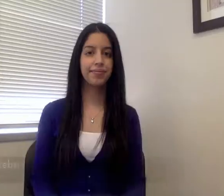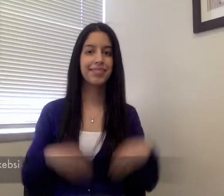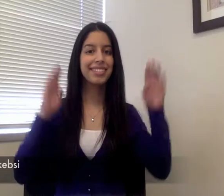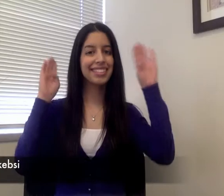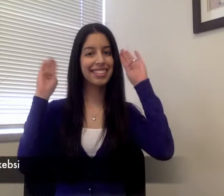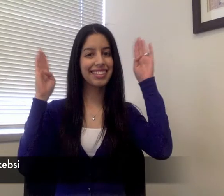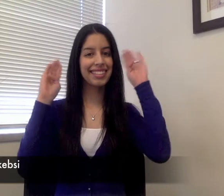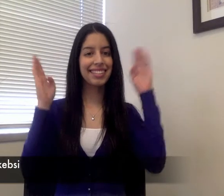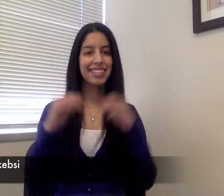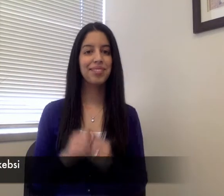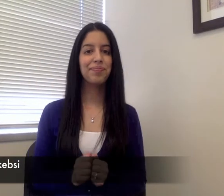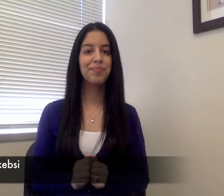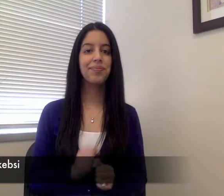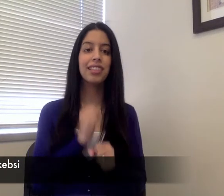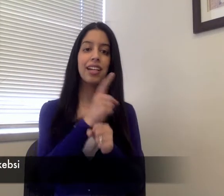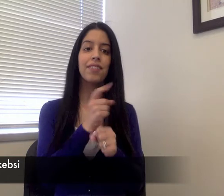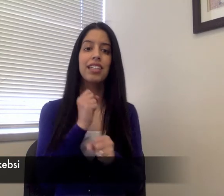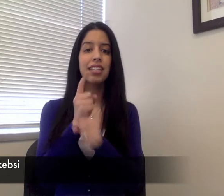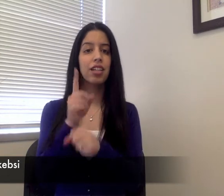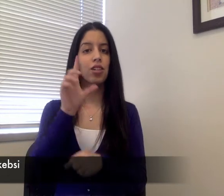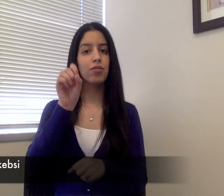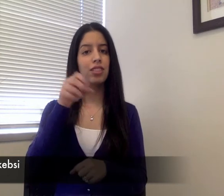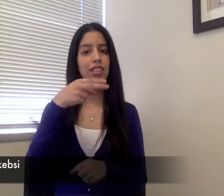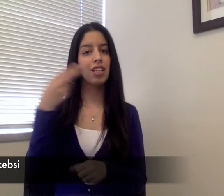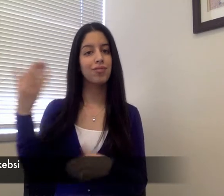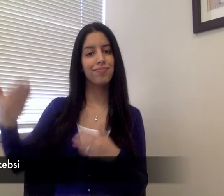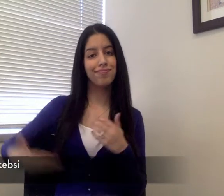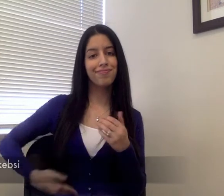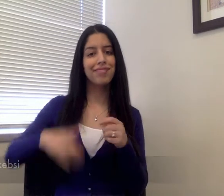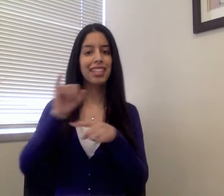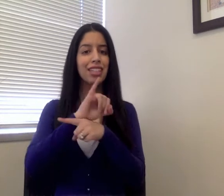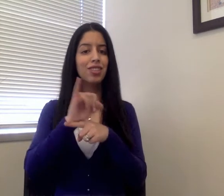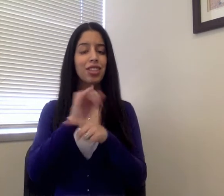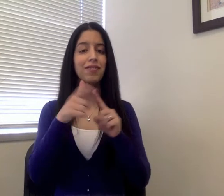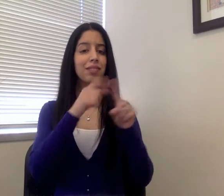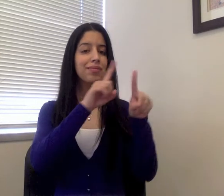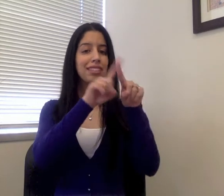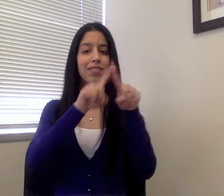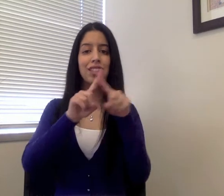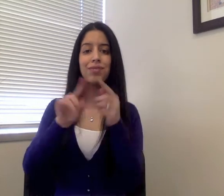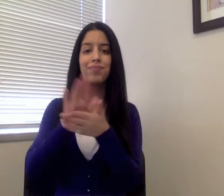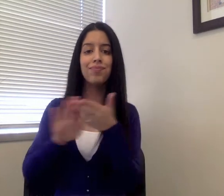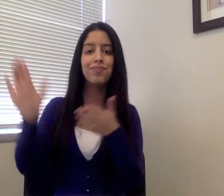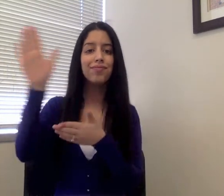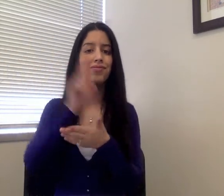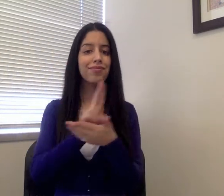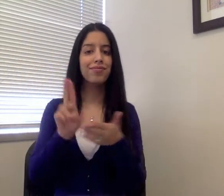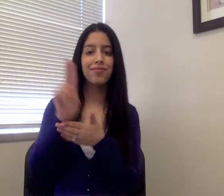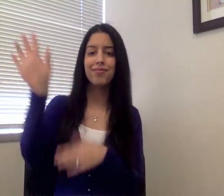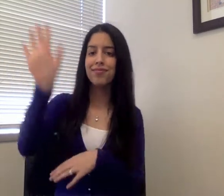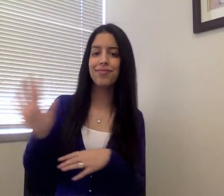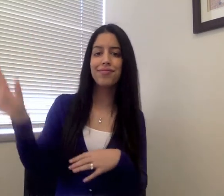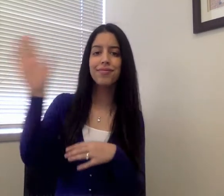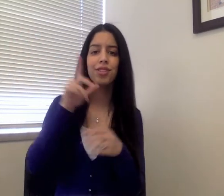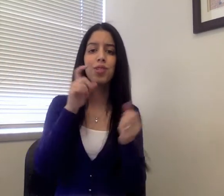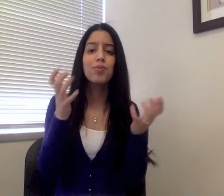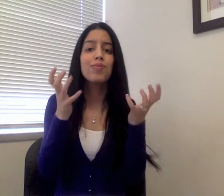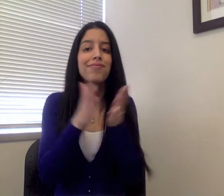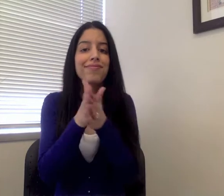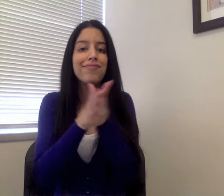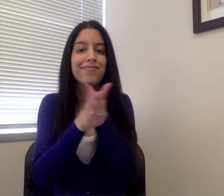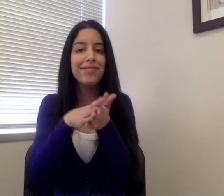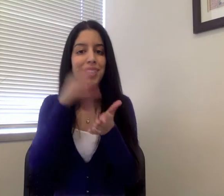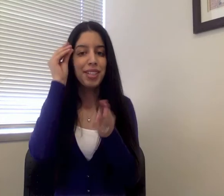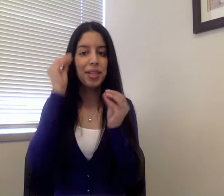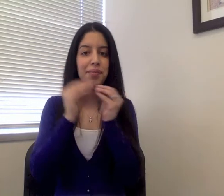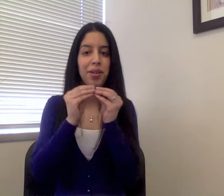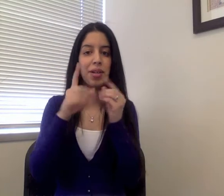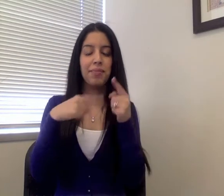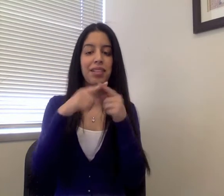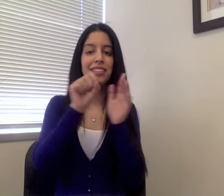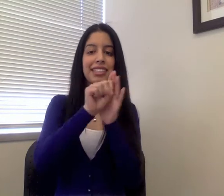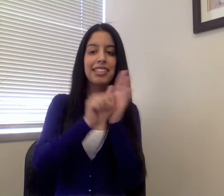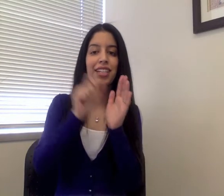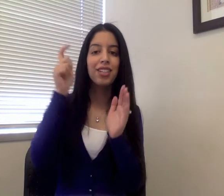Hello! Each year, ODHH welcomes interns from different colleges and universities around the area who want to learn more about state